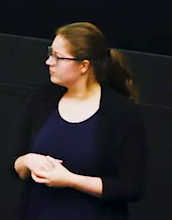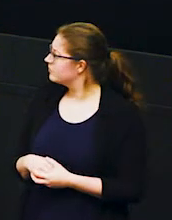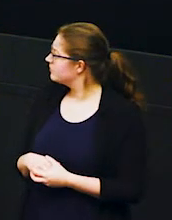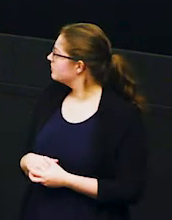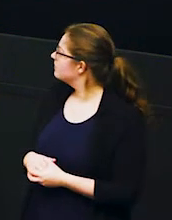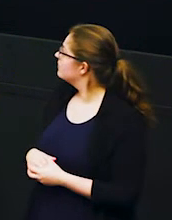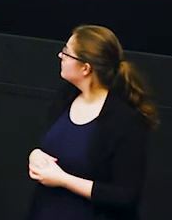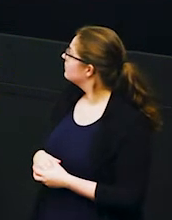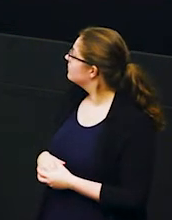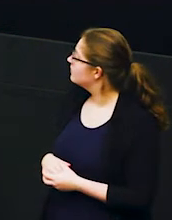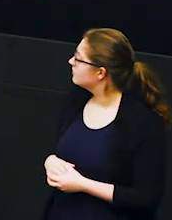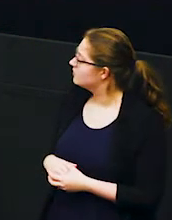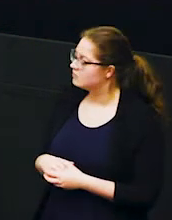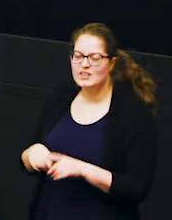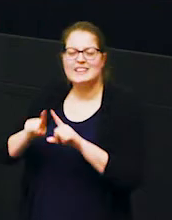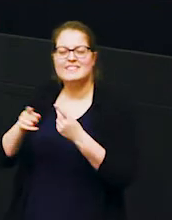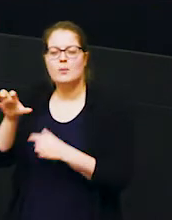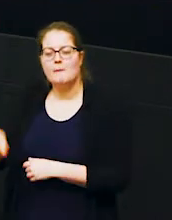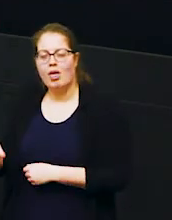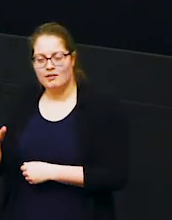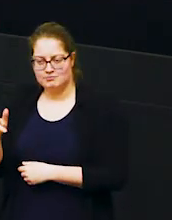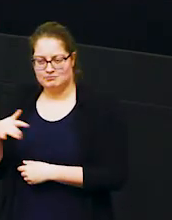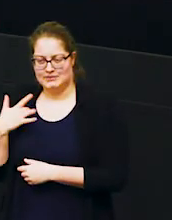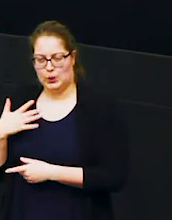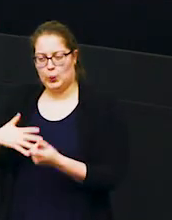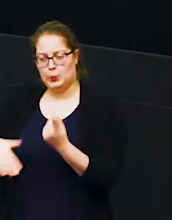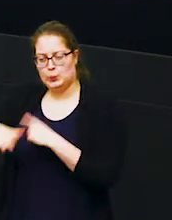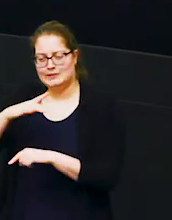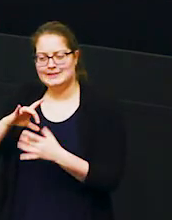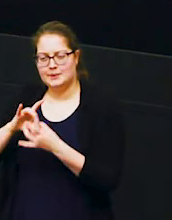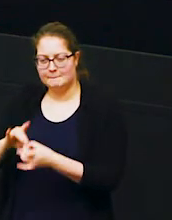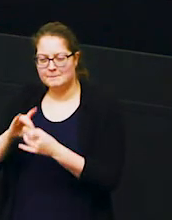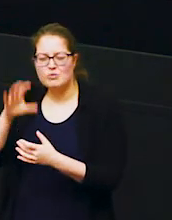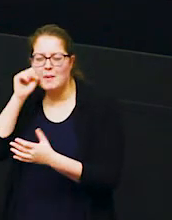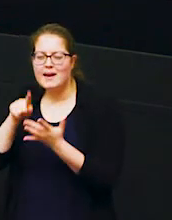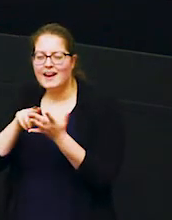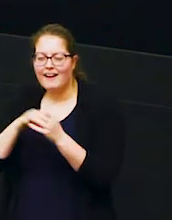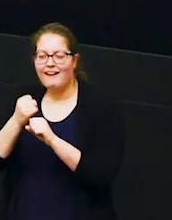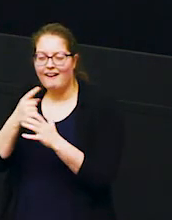now elsewhere in the ecosystem we've got in ghani remember our big dominant bull now he's spending